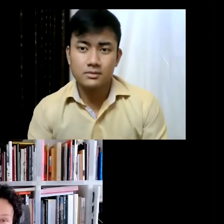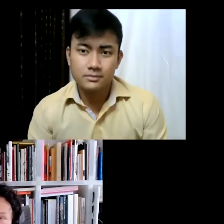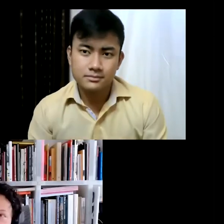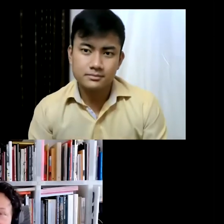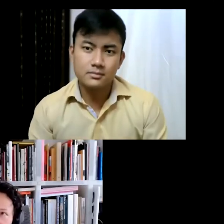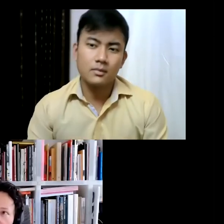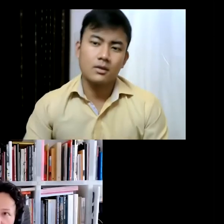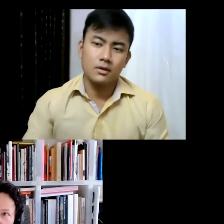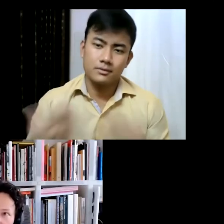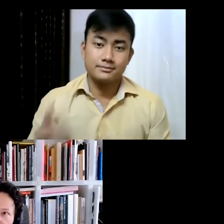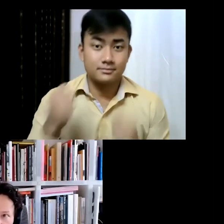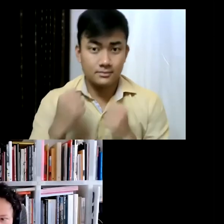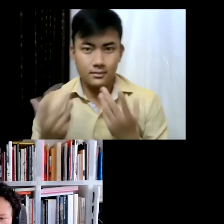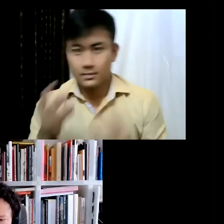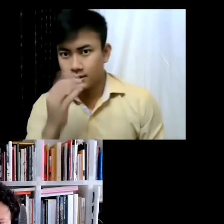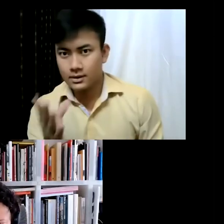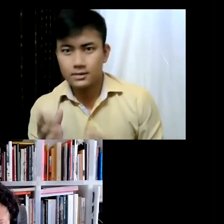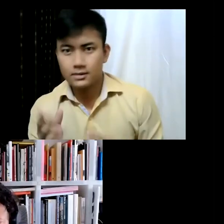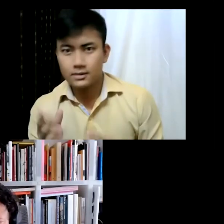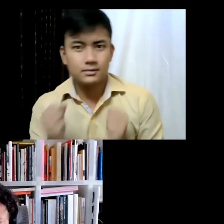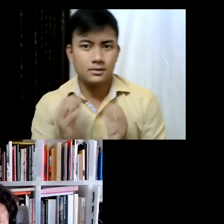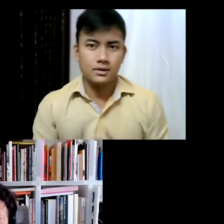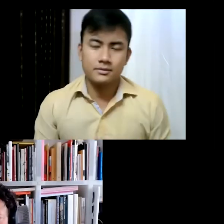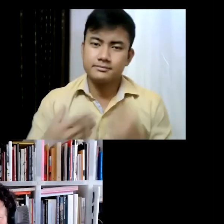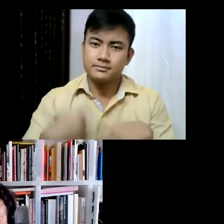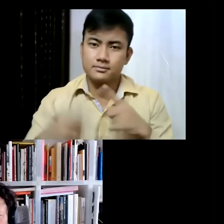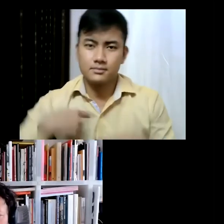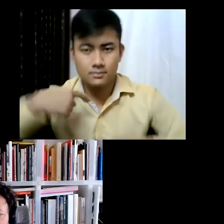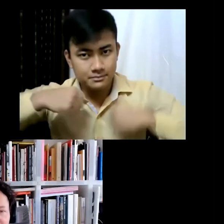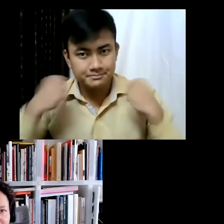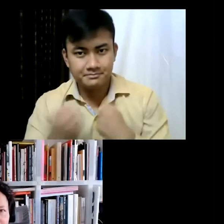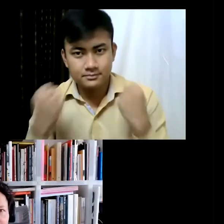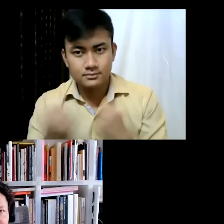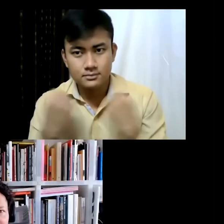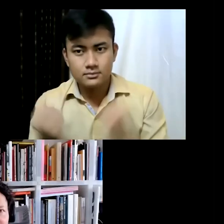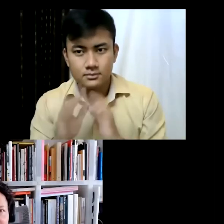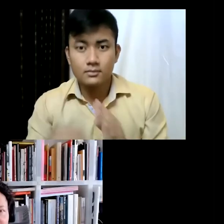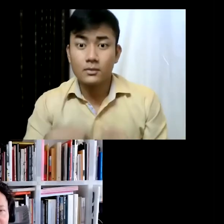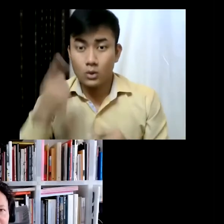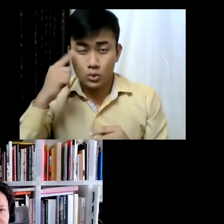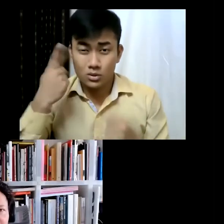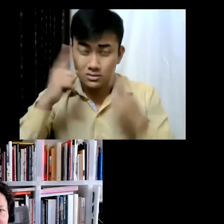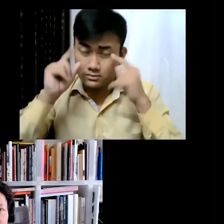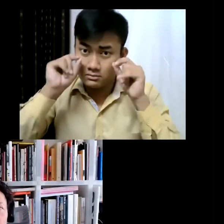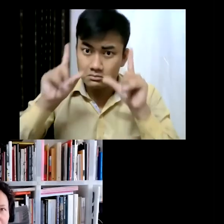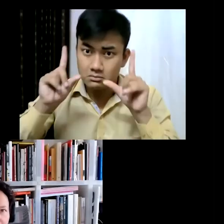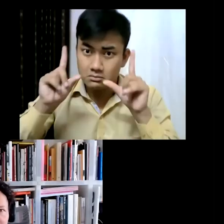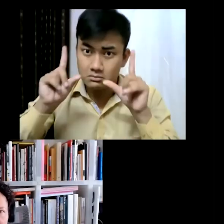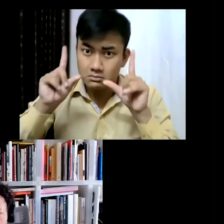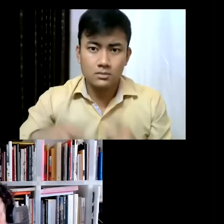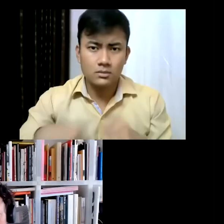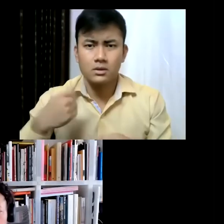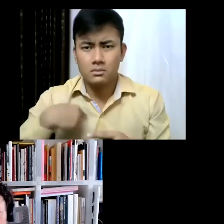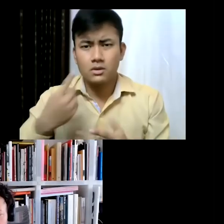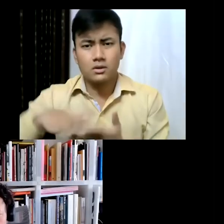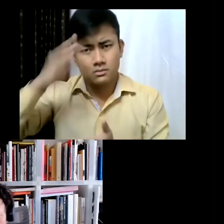to navigate so I'm trying to to make sure that I keep my eyes open and I learn about all possible